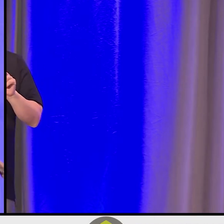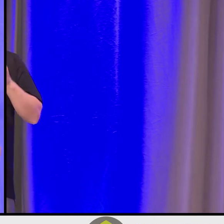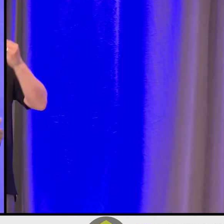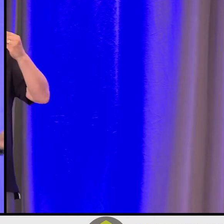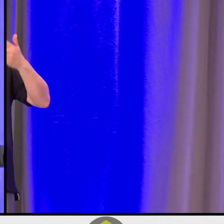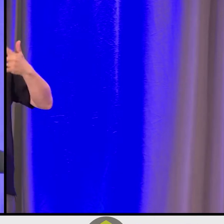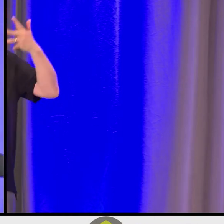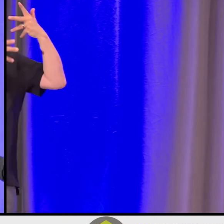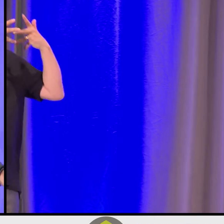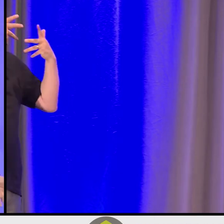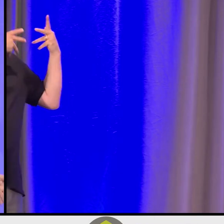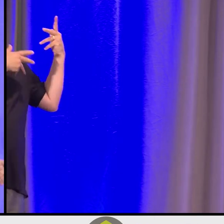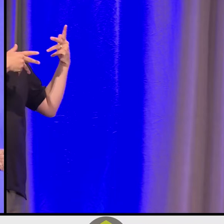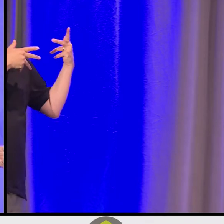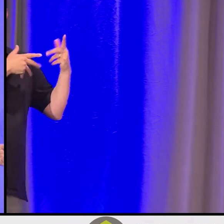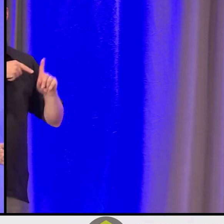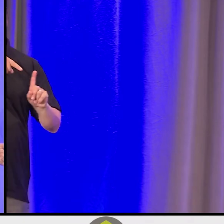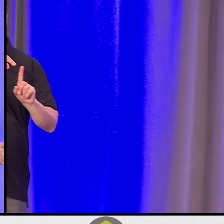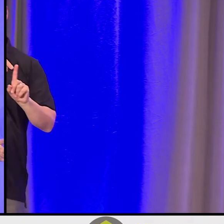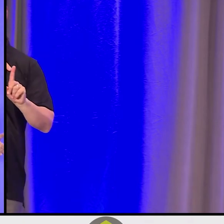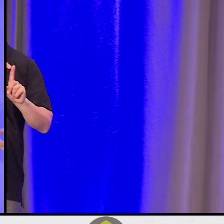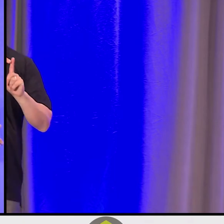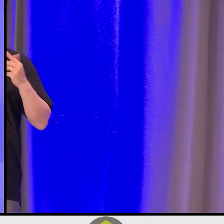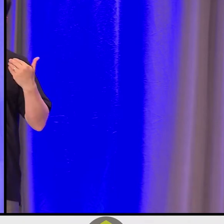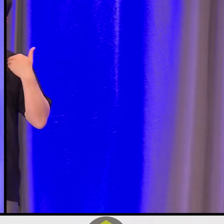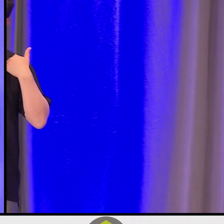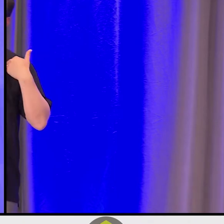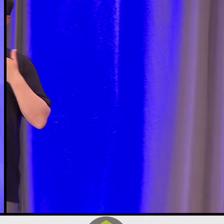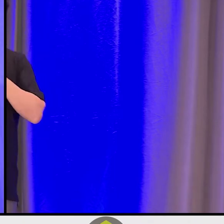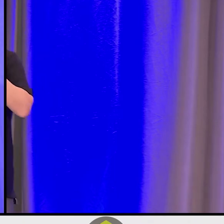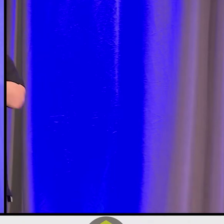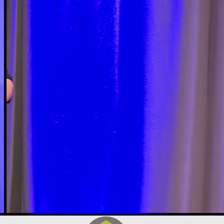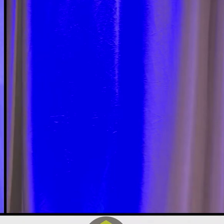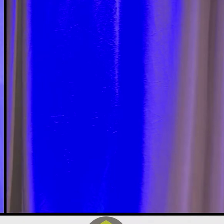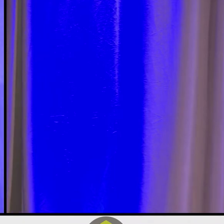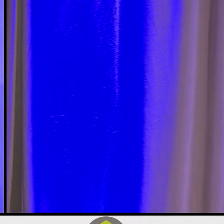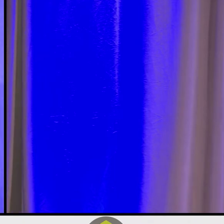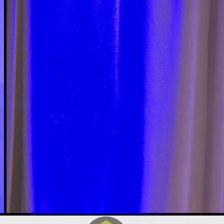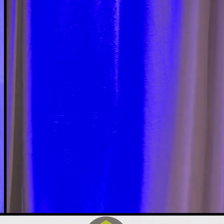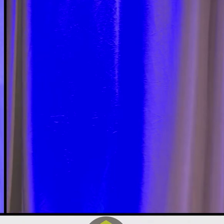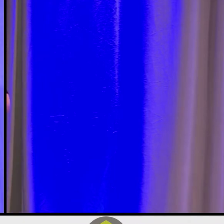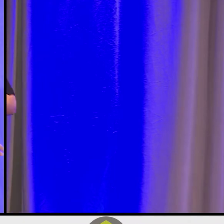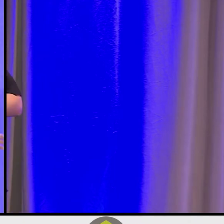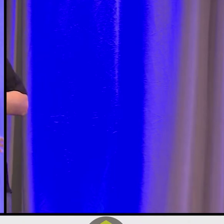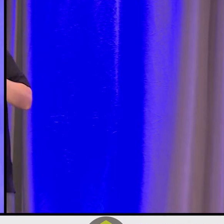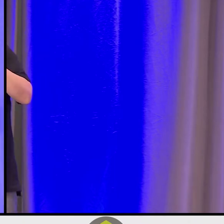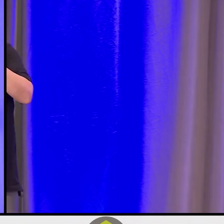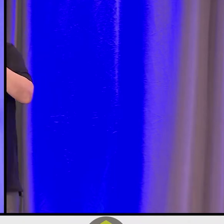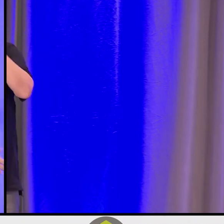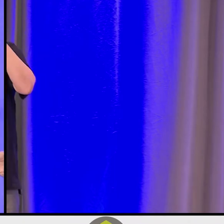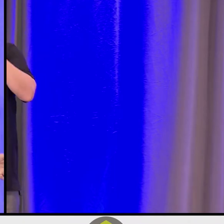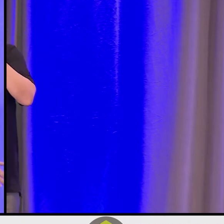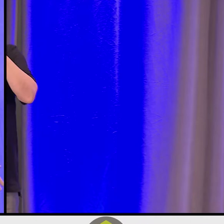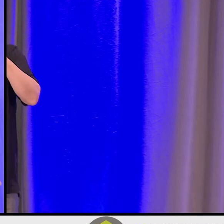And her responsibility, she was encouraged by the people, was to go and build a weir capture system at the mouth of the Atleo River.